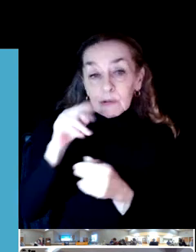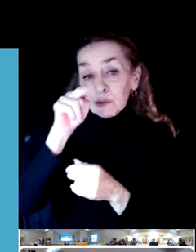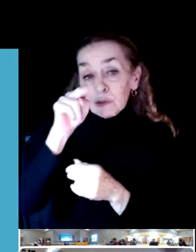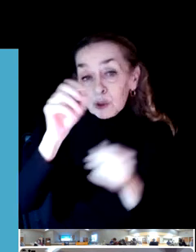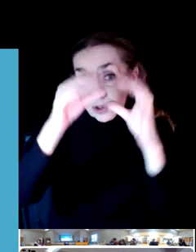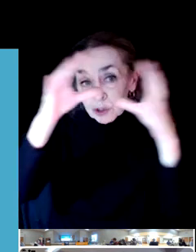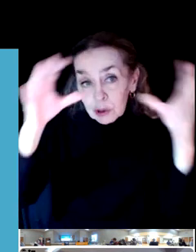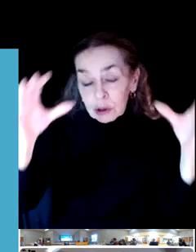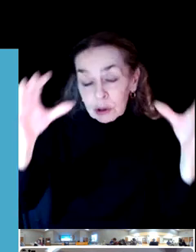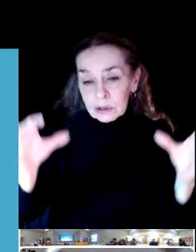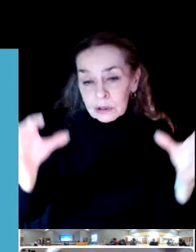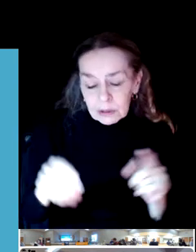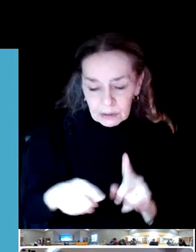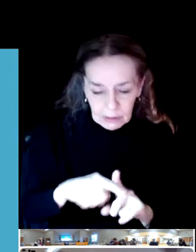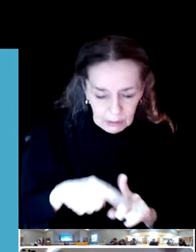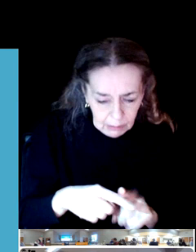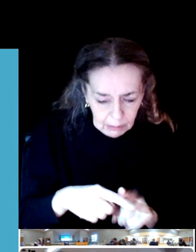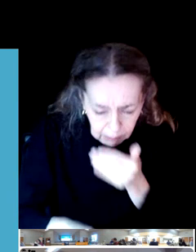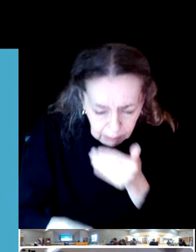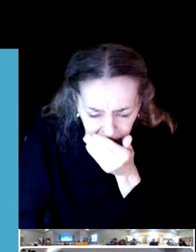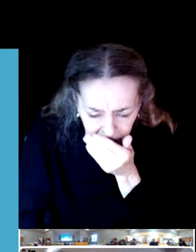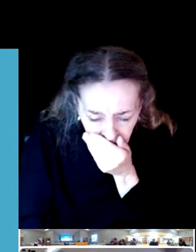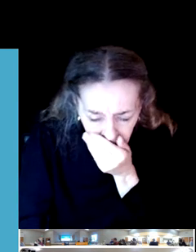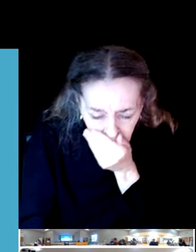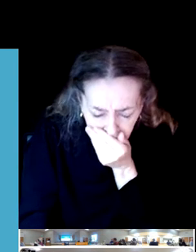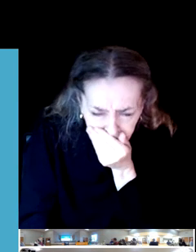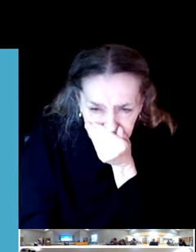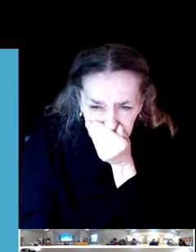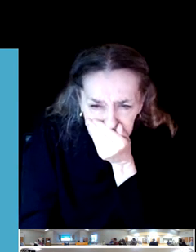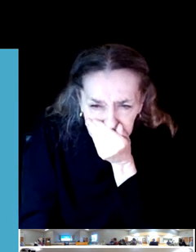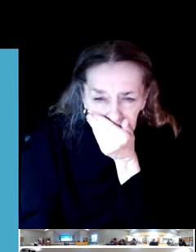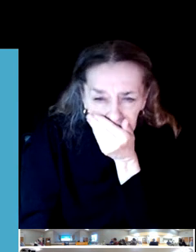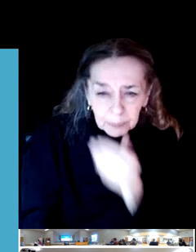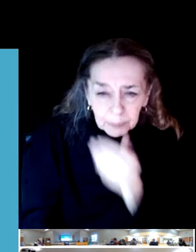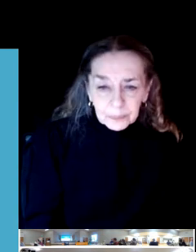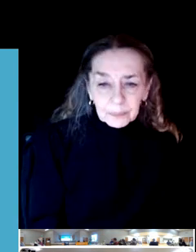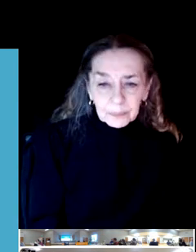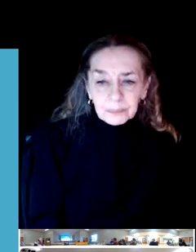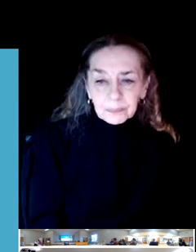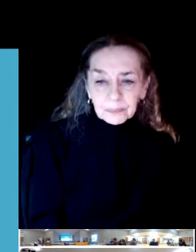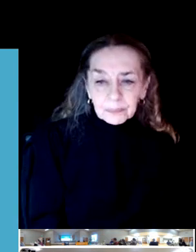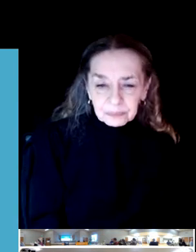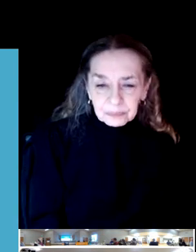Another statement from our online audience saying, I represent the group of women in